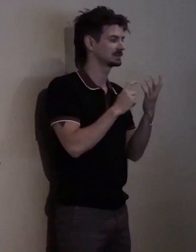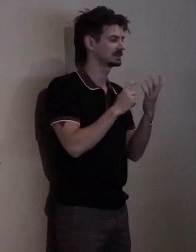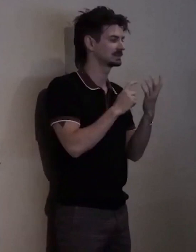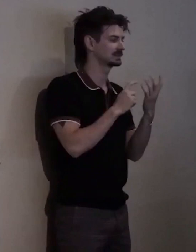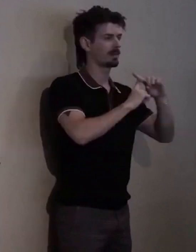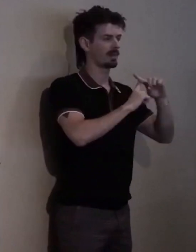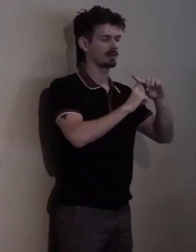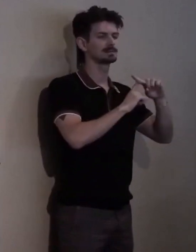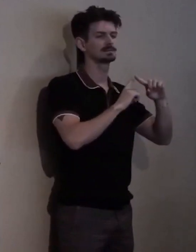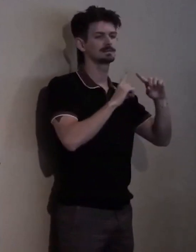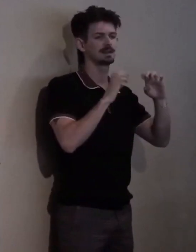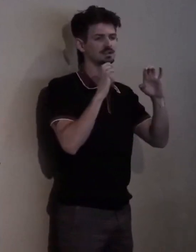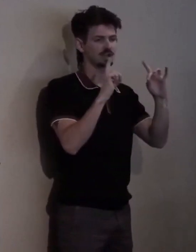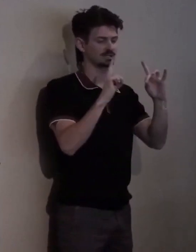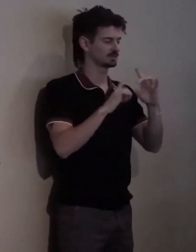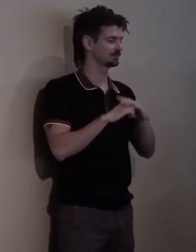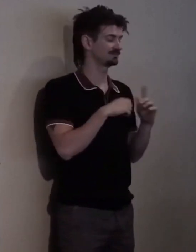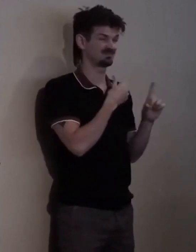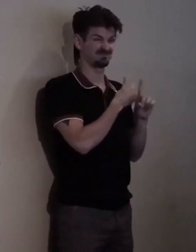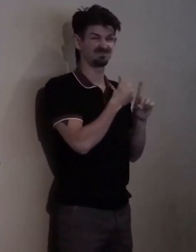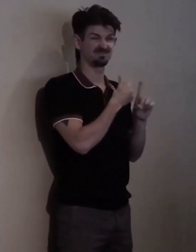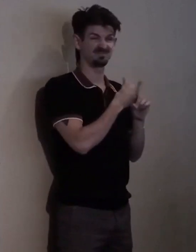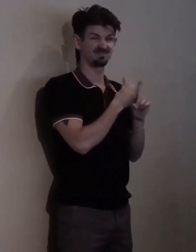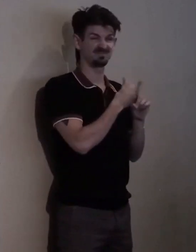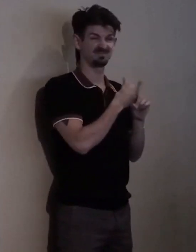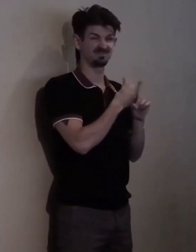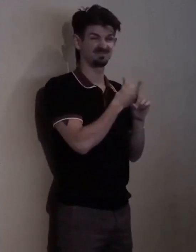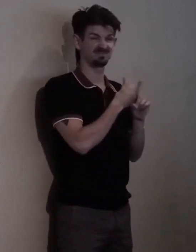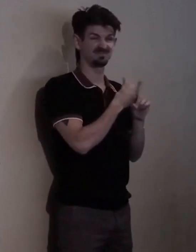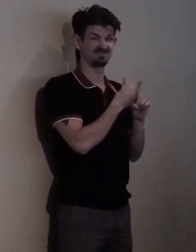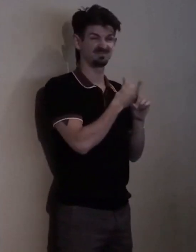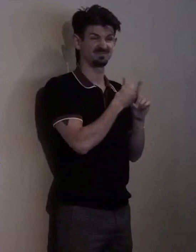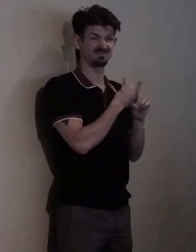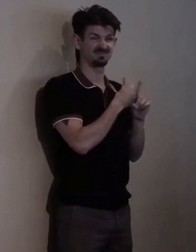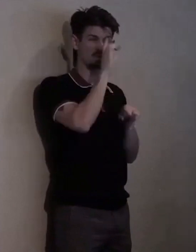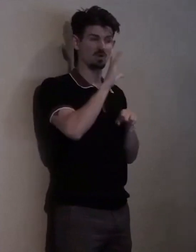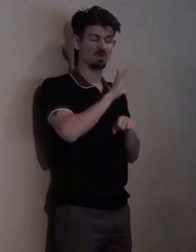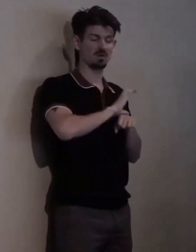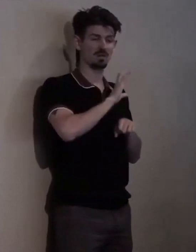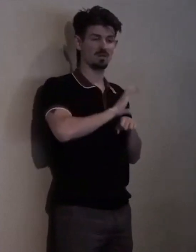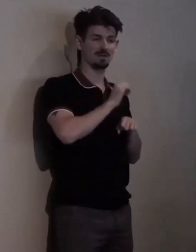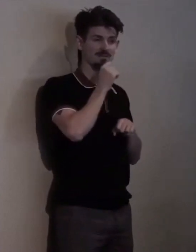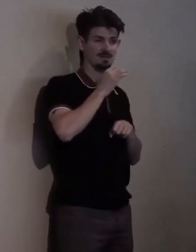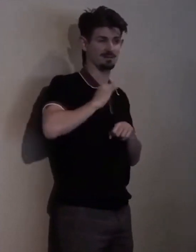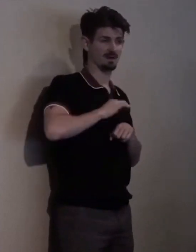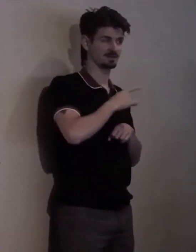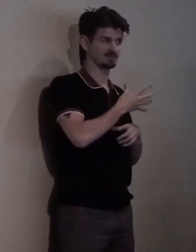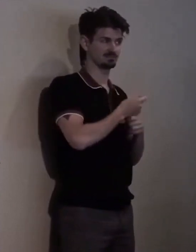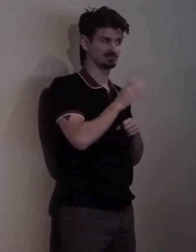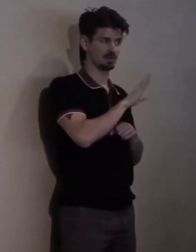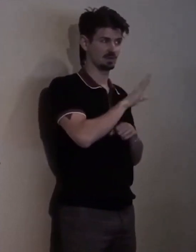And she is an independent consultant for Colorado nonprofits. Syanna received her bachelor's in clinical psychology